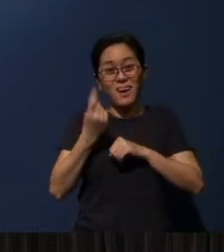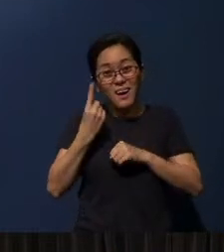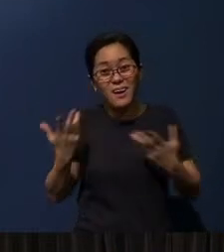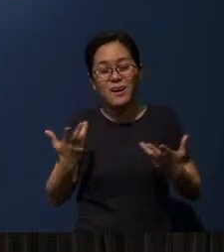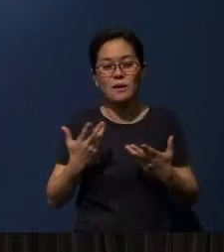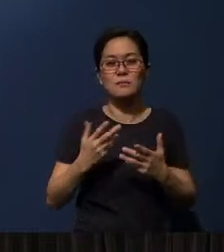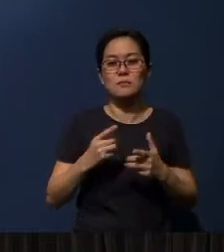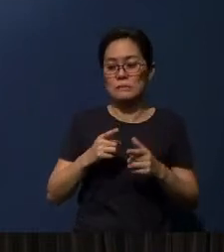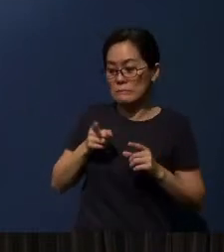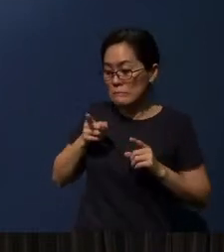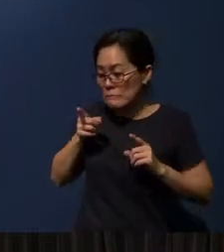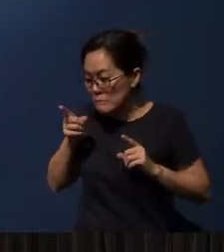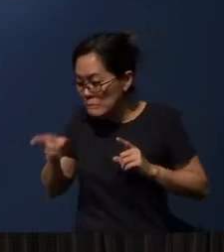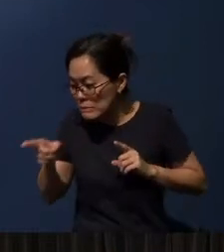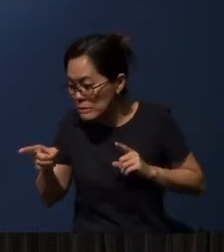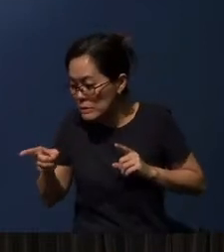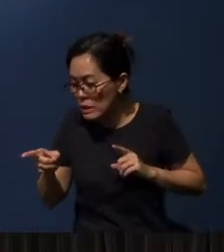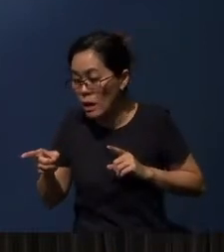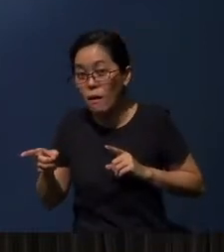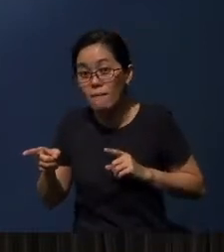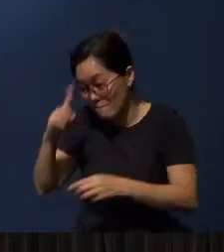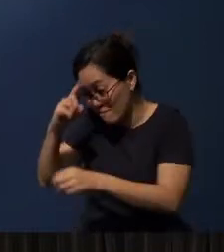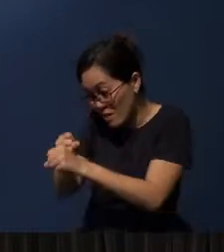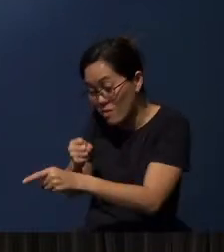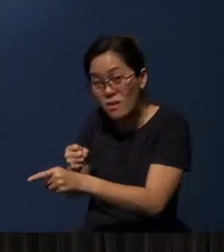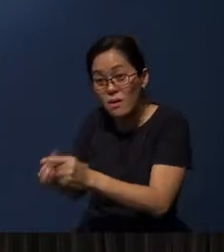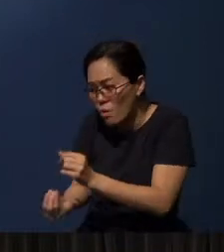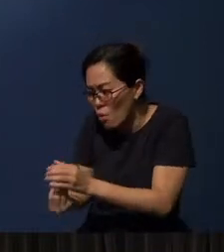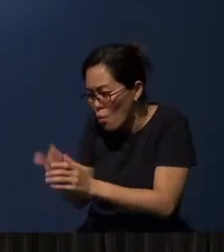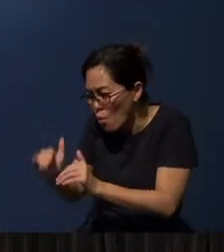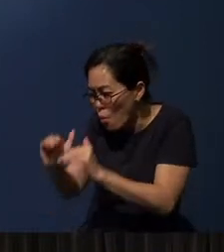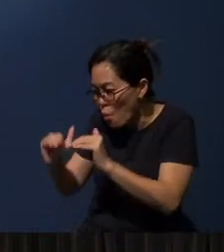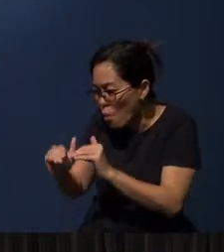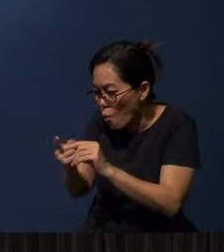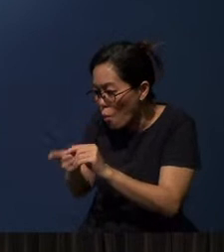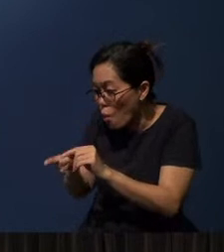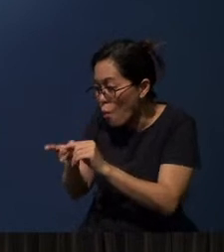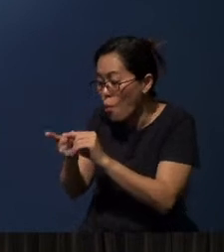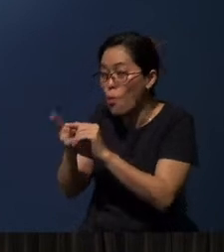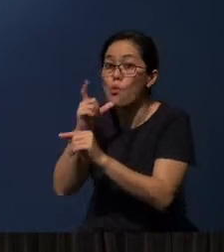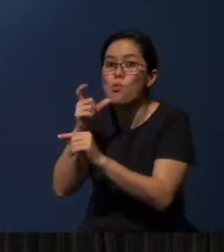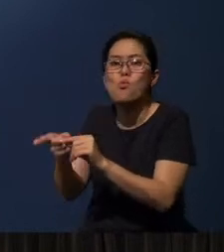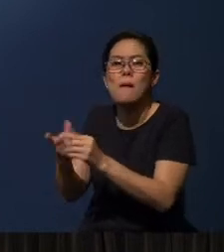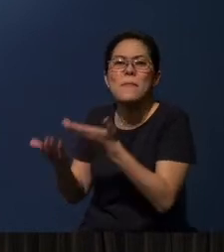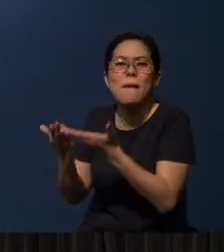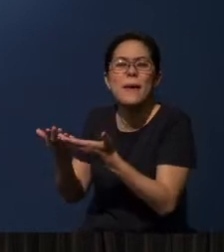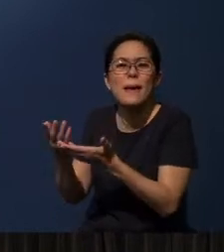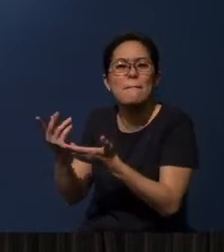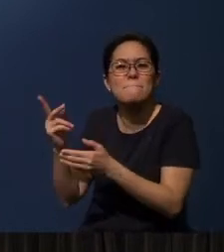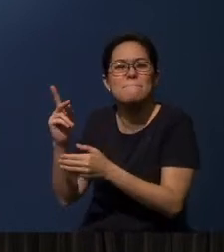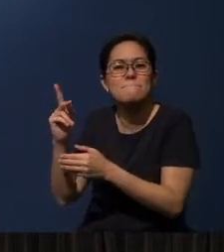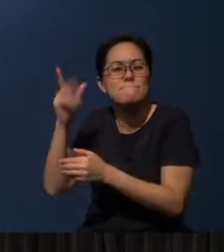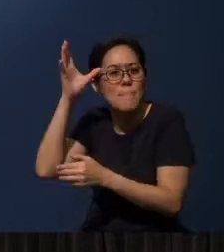And that object of faith in your life, as you grew up, may have been your parents, at certain point of your life.